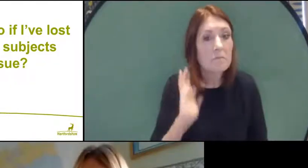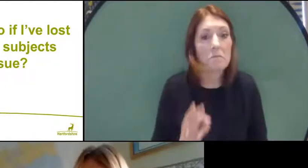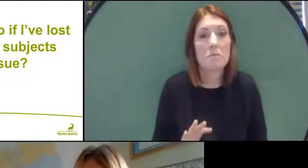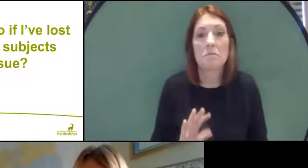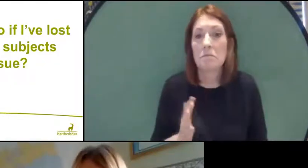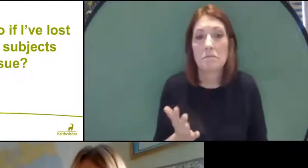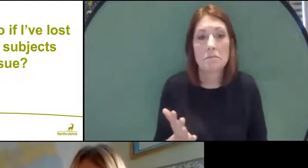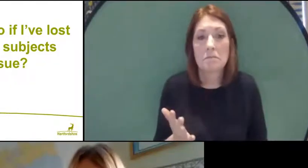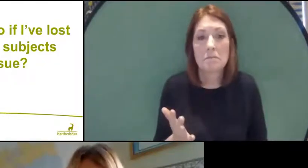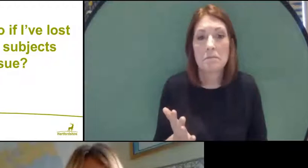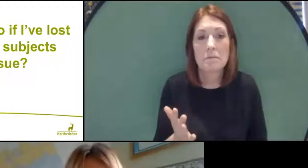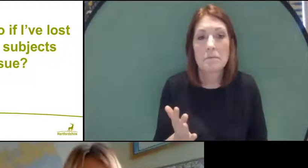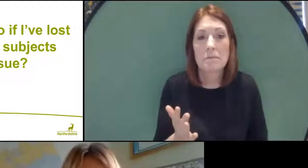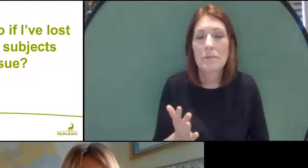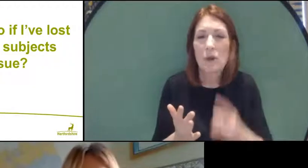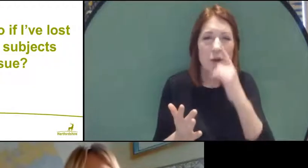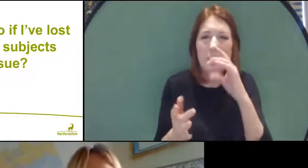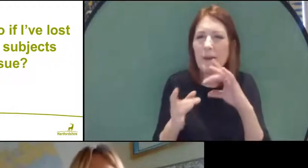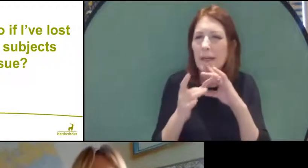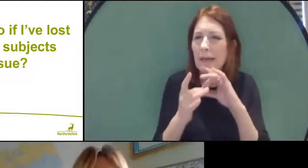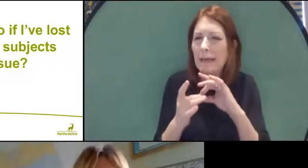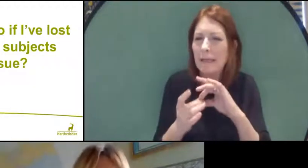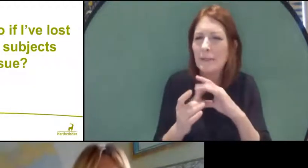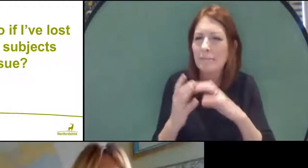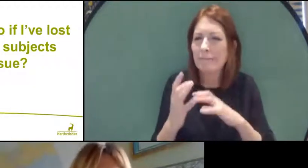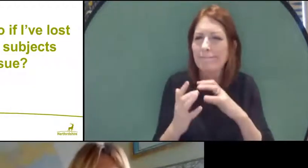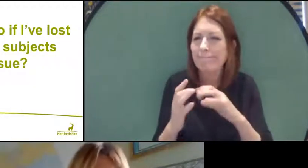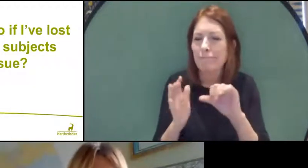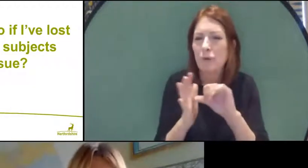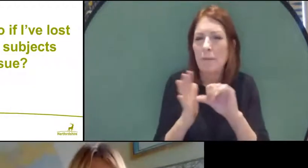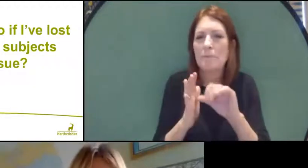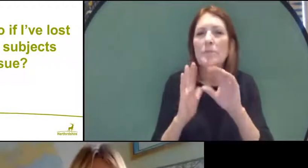Liz may have connection trouble so we'll pop on to the the next question.